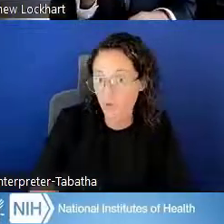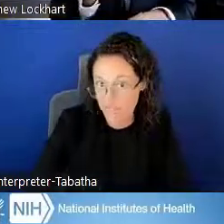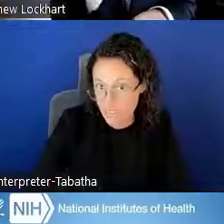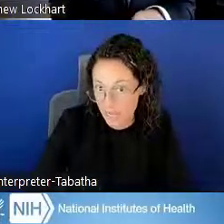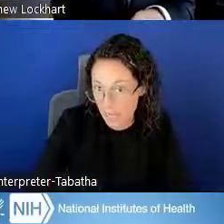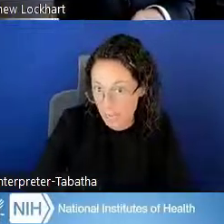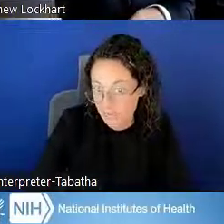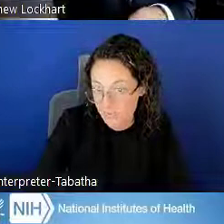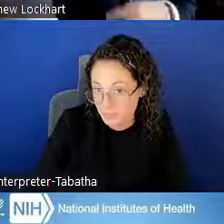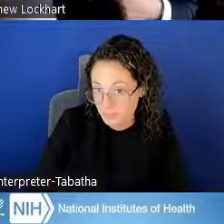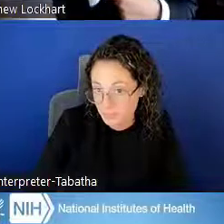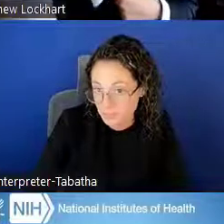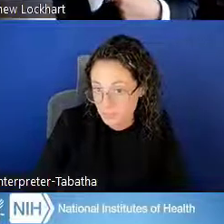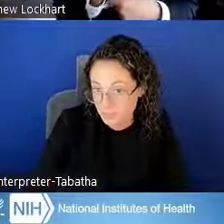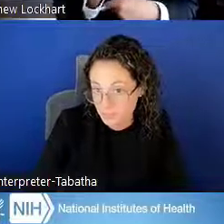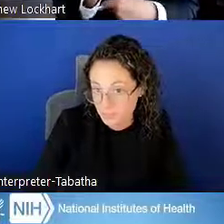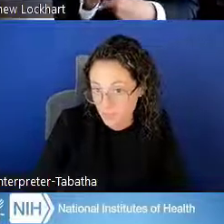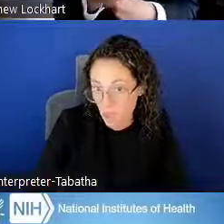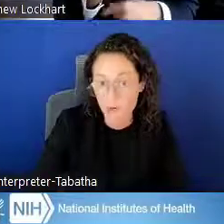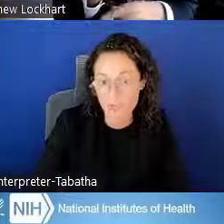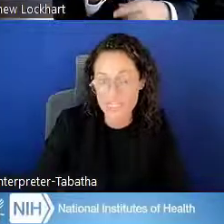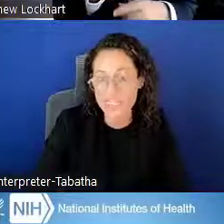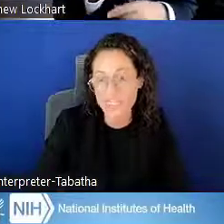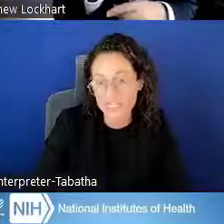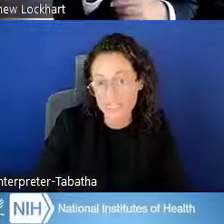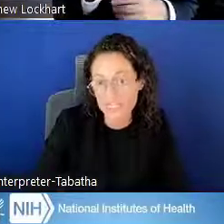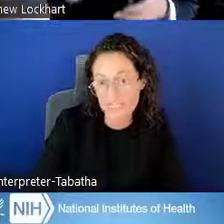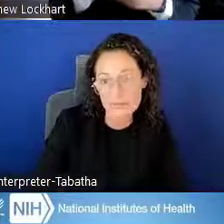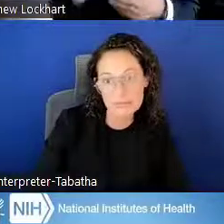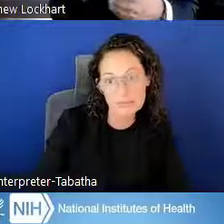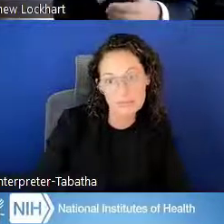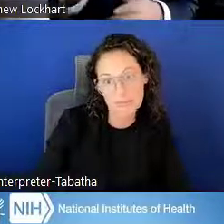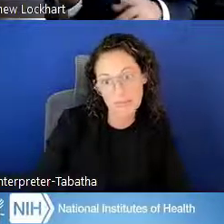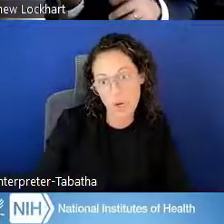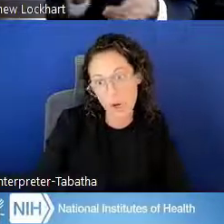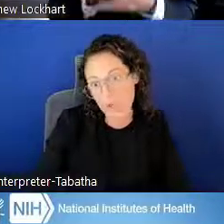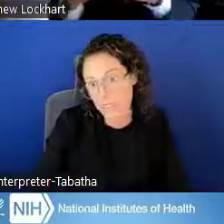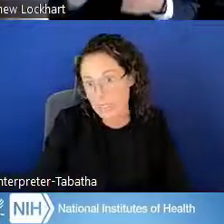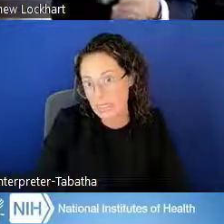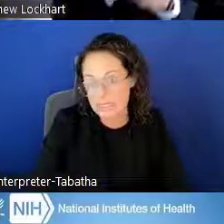For example, recently in August,